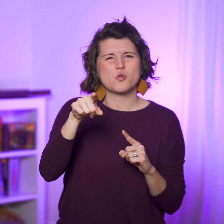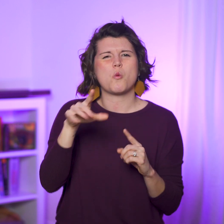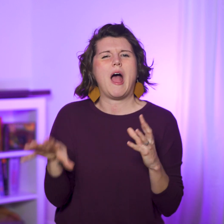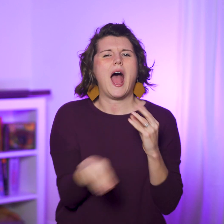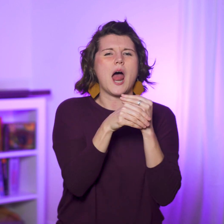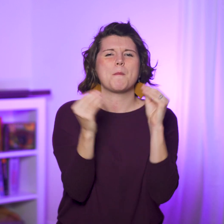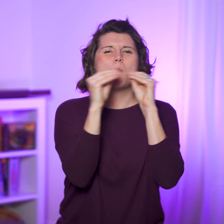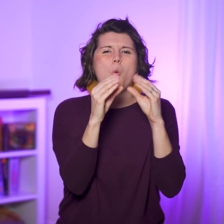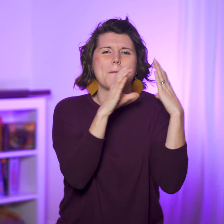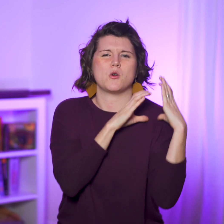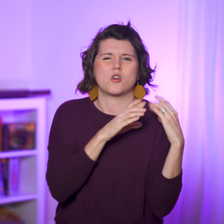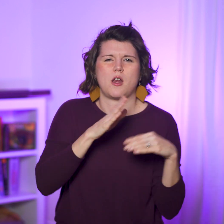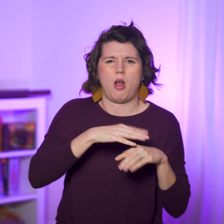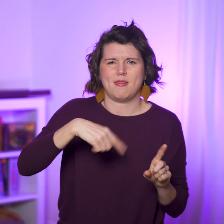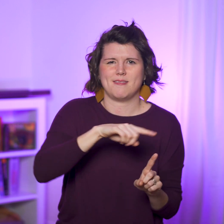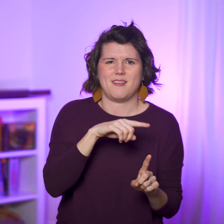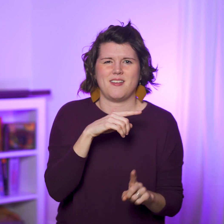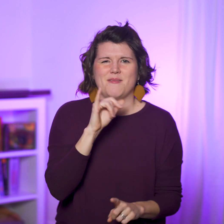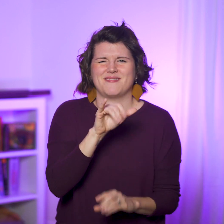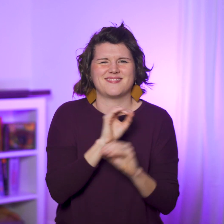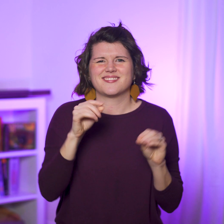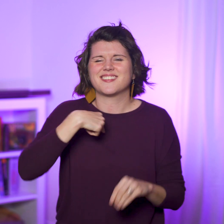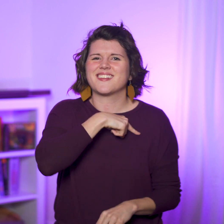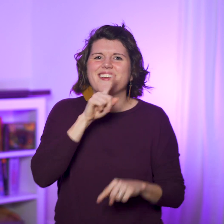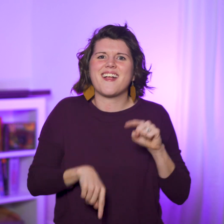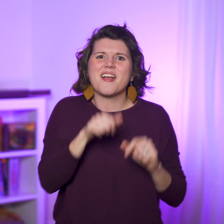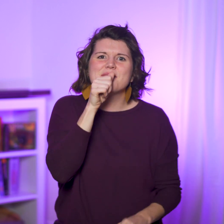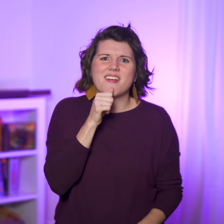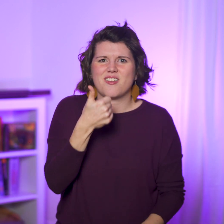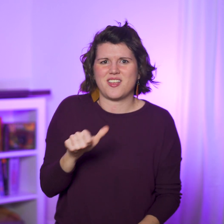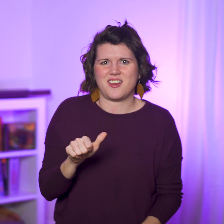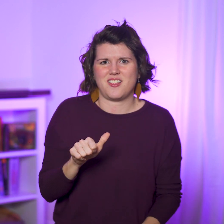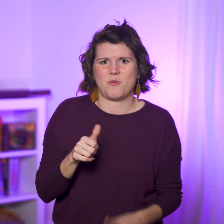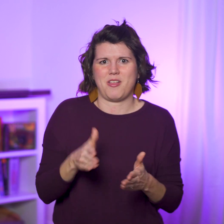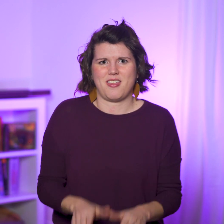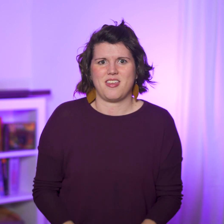you’re heaping a burden on them that none of us could bear anyway,